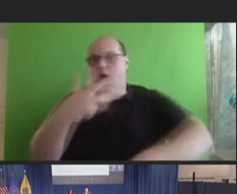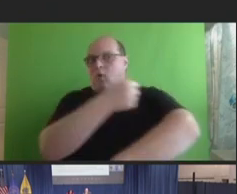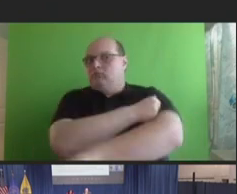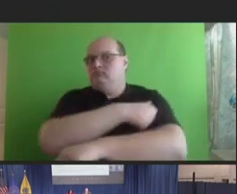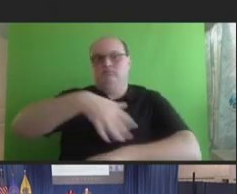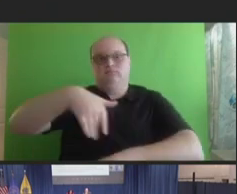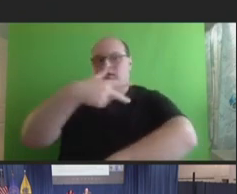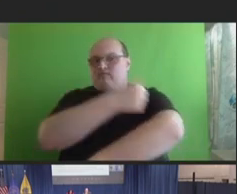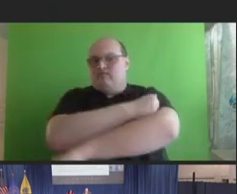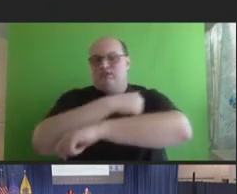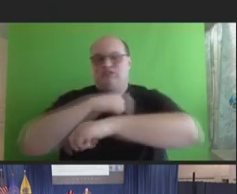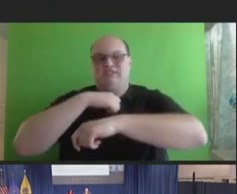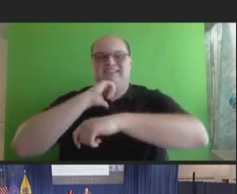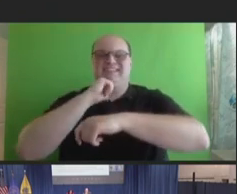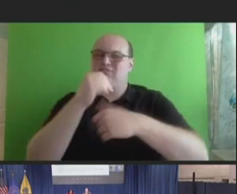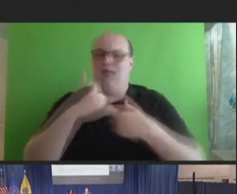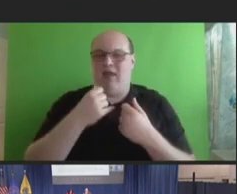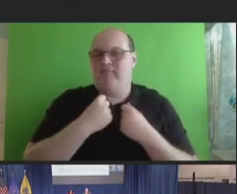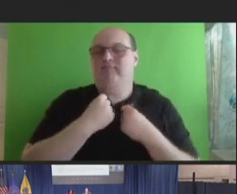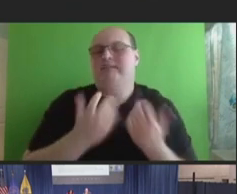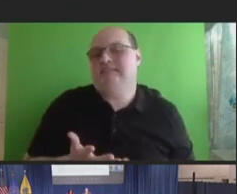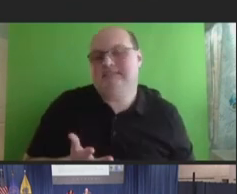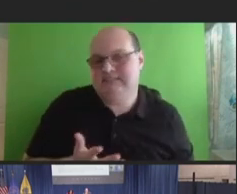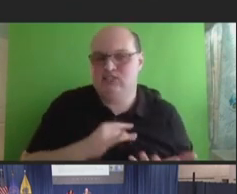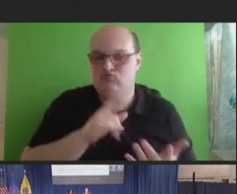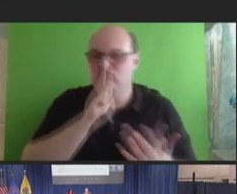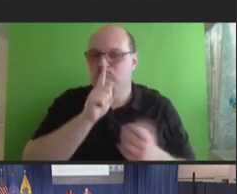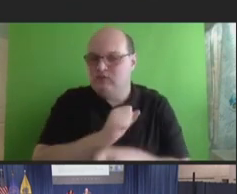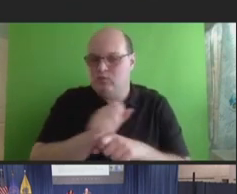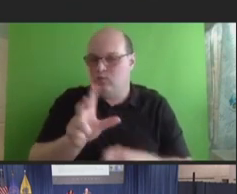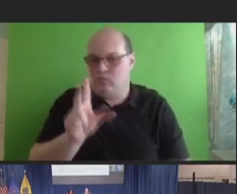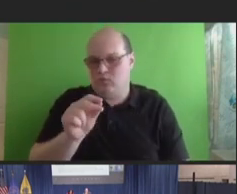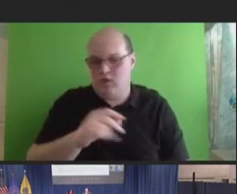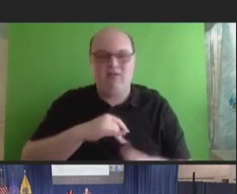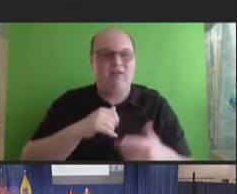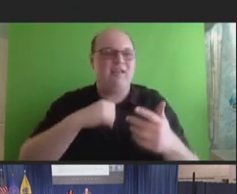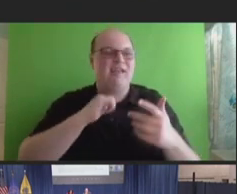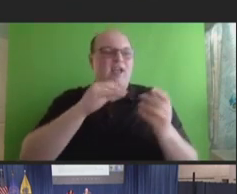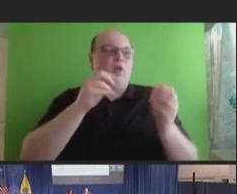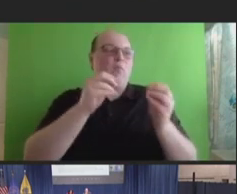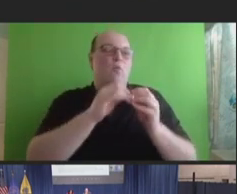a thing, right? I think really that's more into kind of a vaccine hesitancy scope.